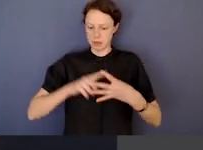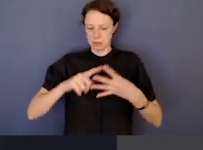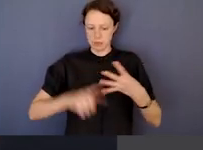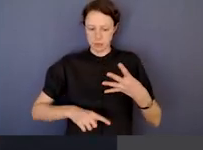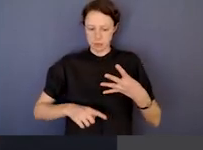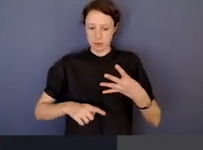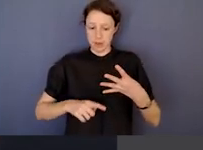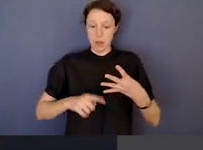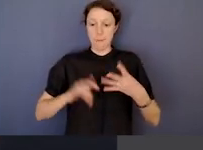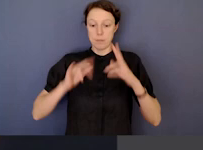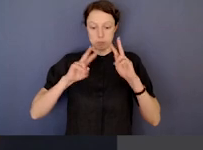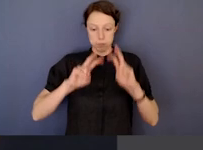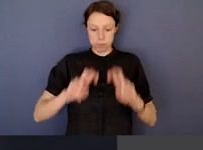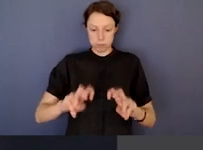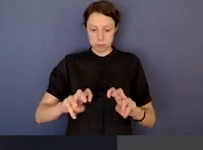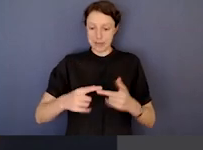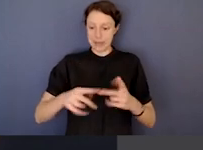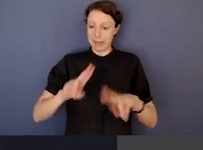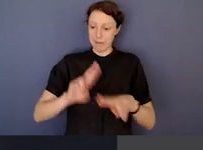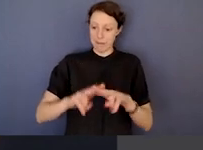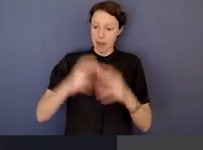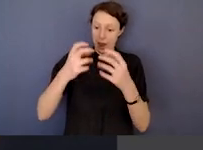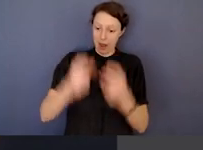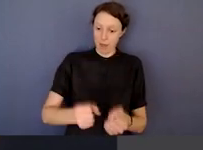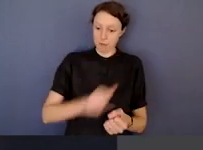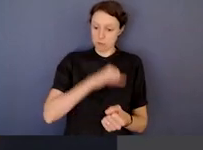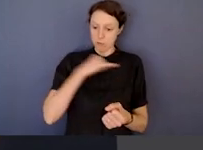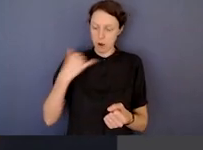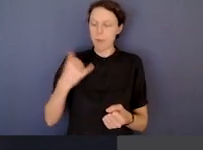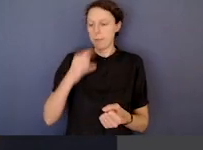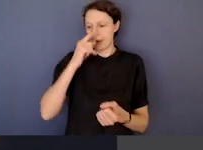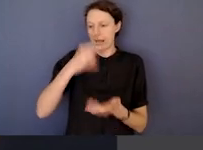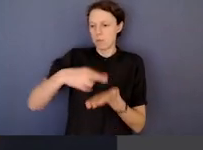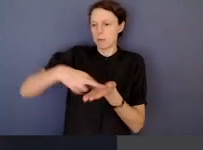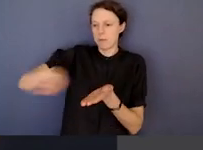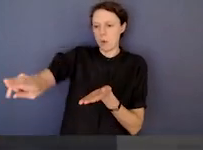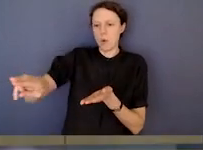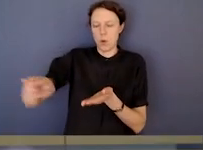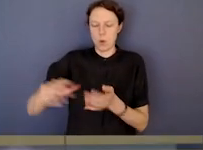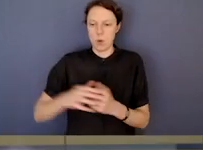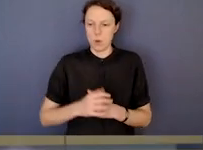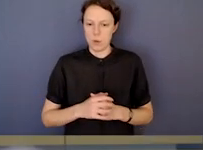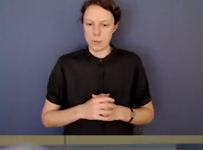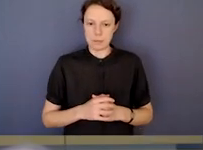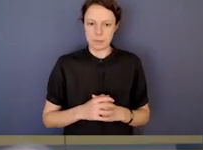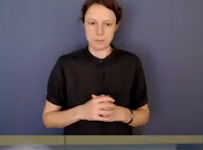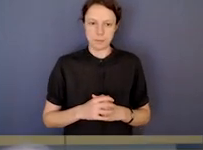actually we can identify these crimes as well and refer it if so minded.